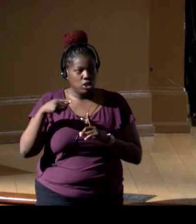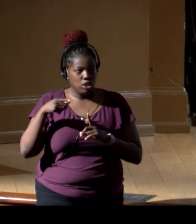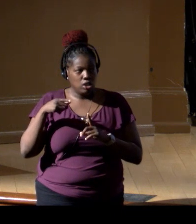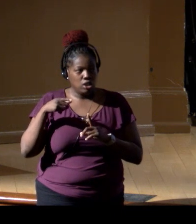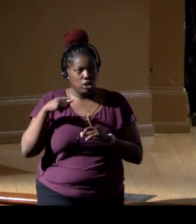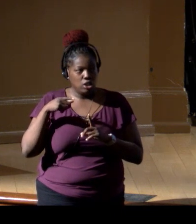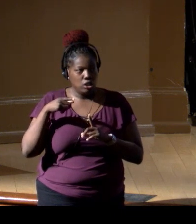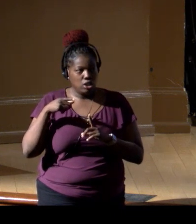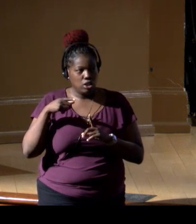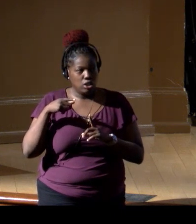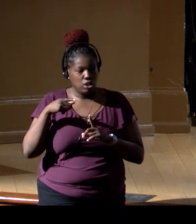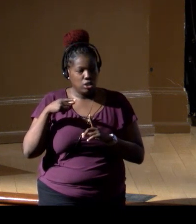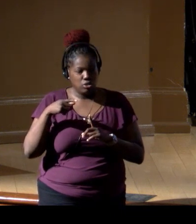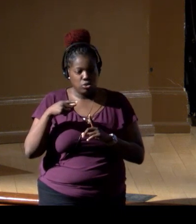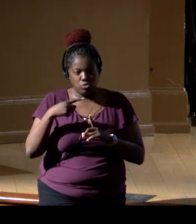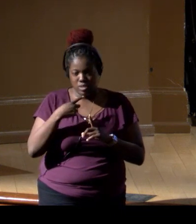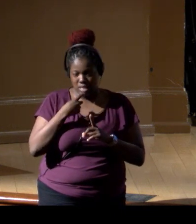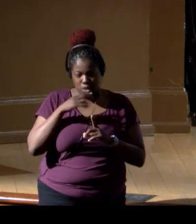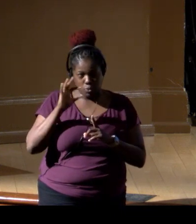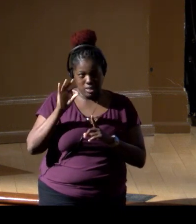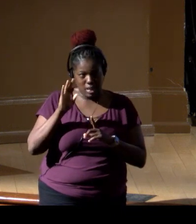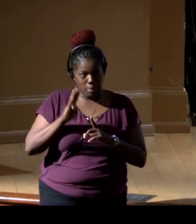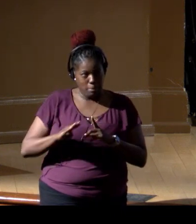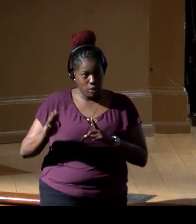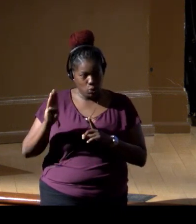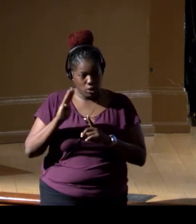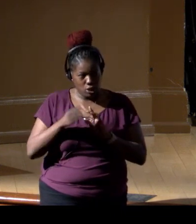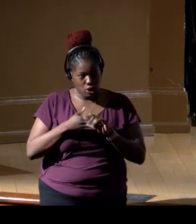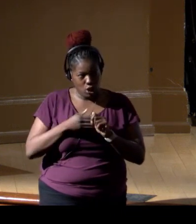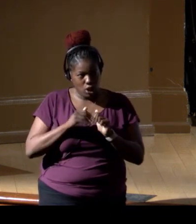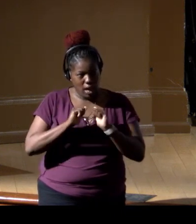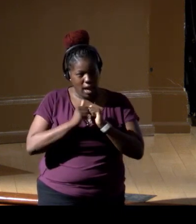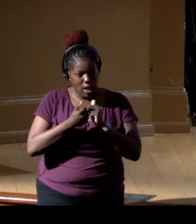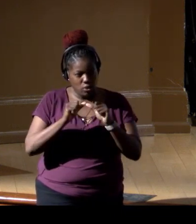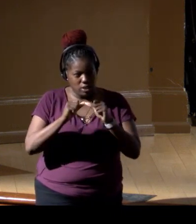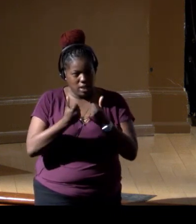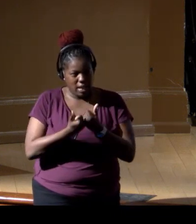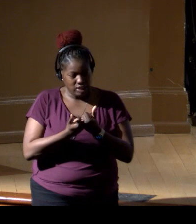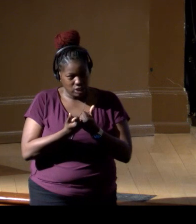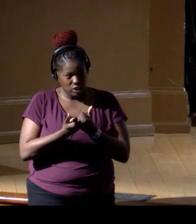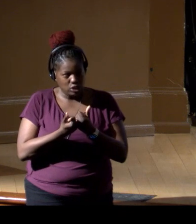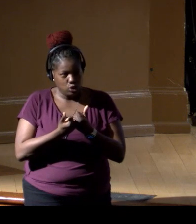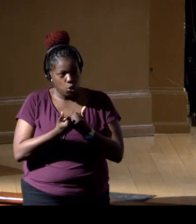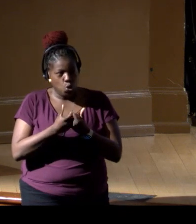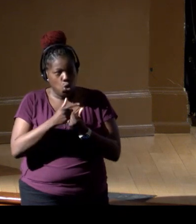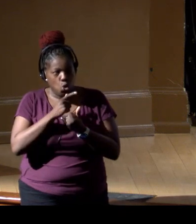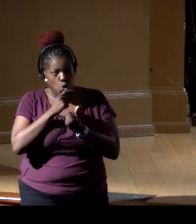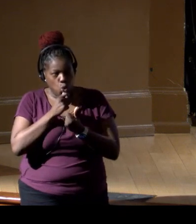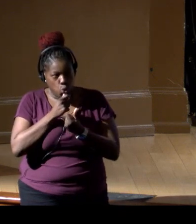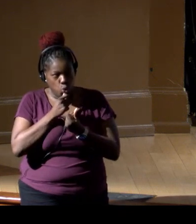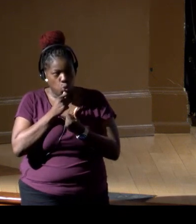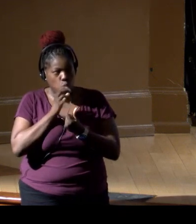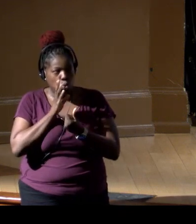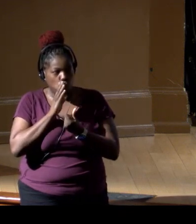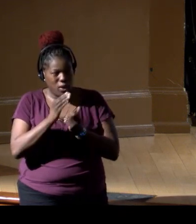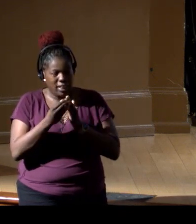a billion dollars, or something like that. How do the agencies come to, who would step up to lead something like that,